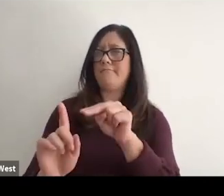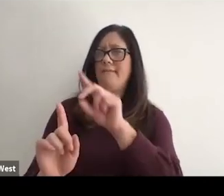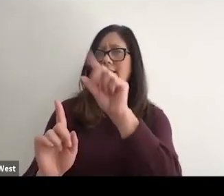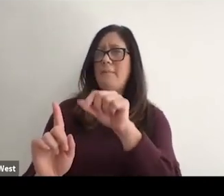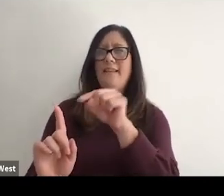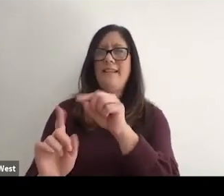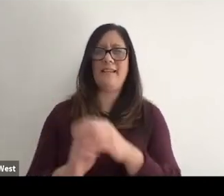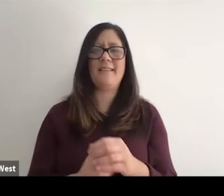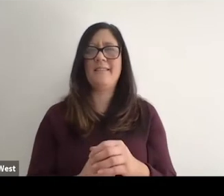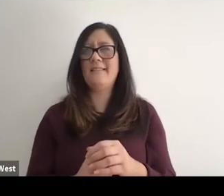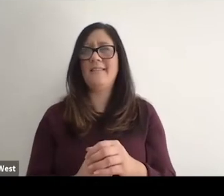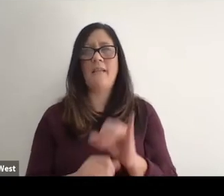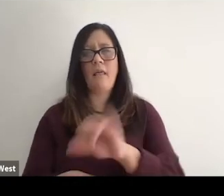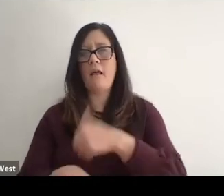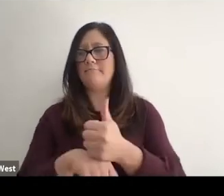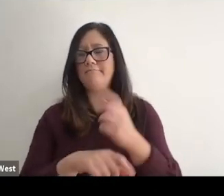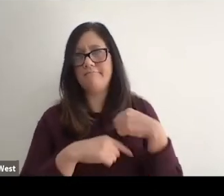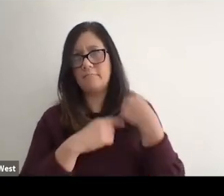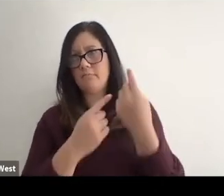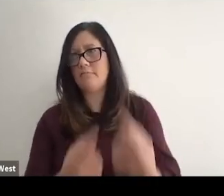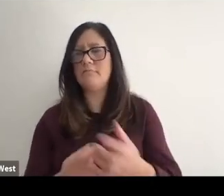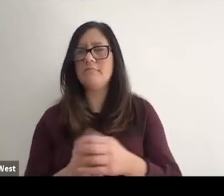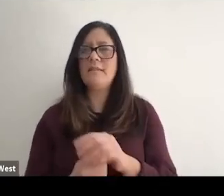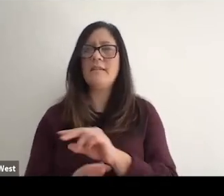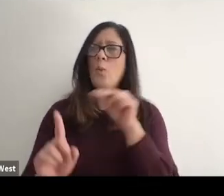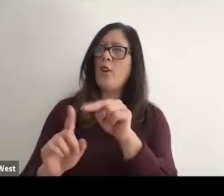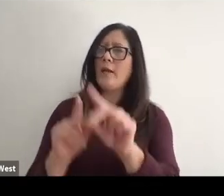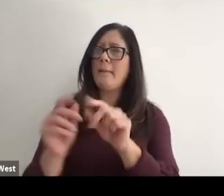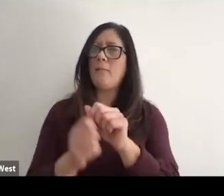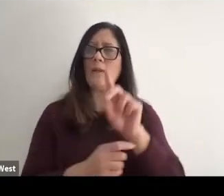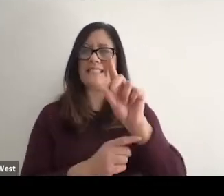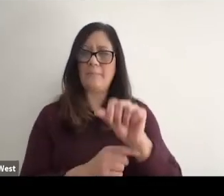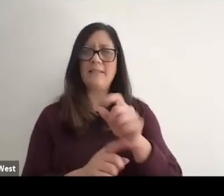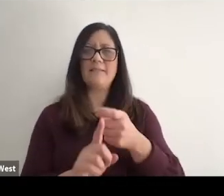and that's been the case for decades, if not centuries, where we think about people